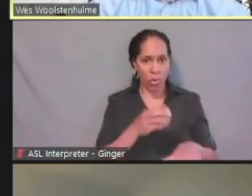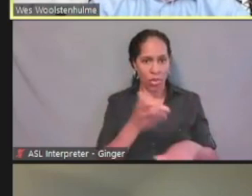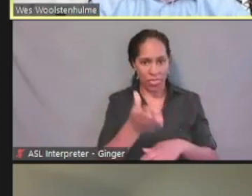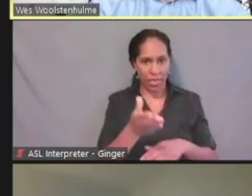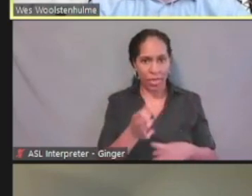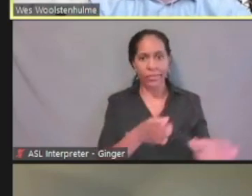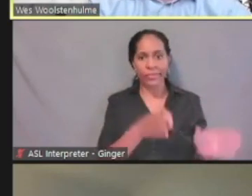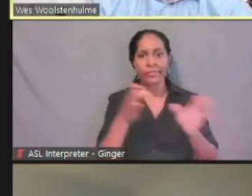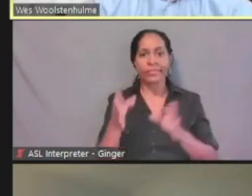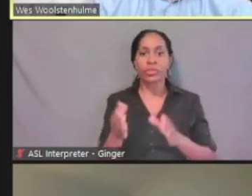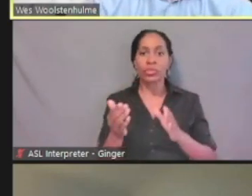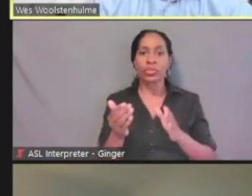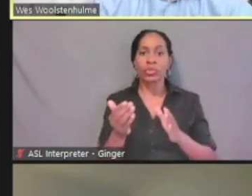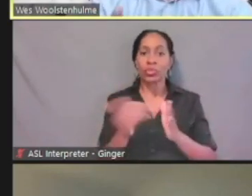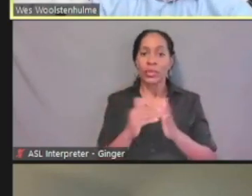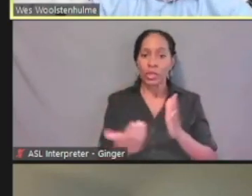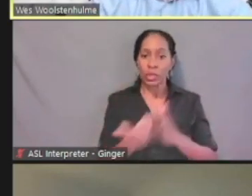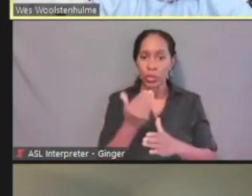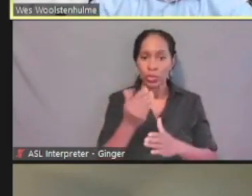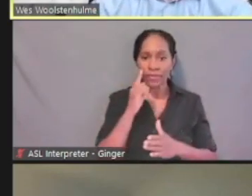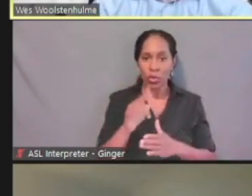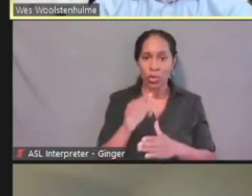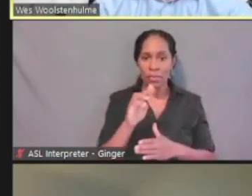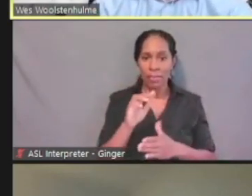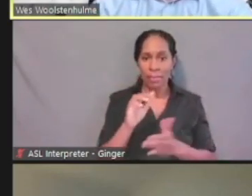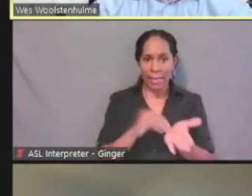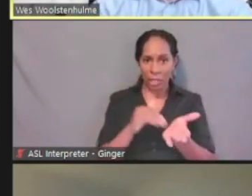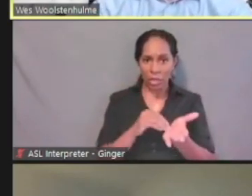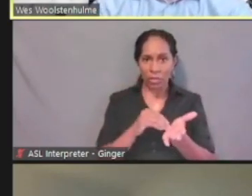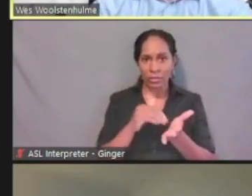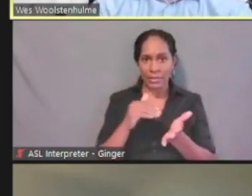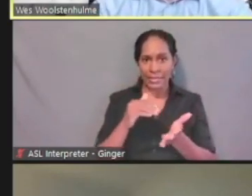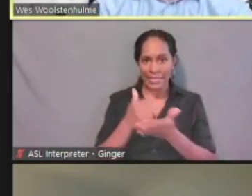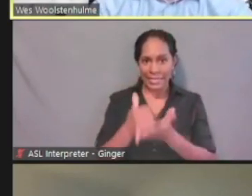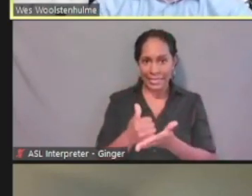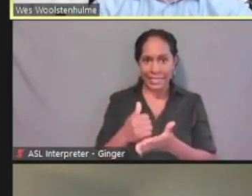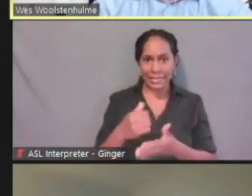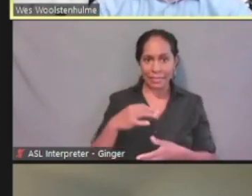The ability to renew or recertify for FNS or SNAP benefits